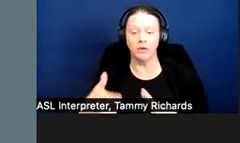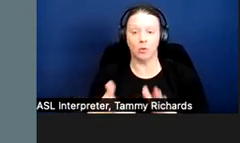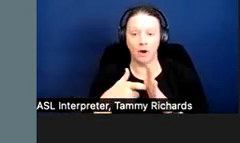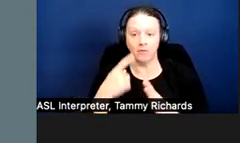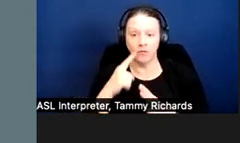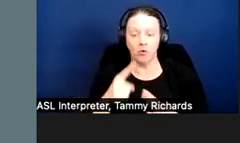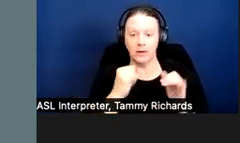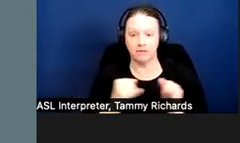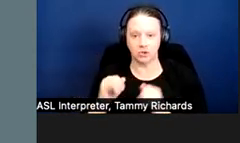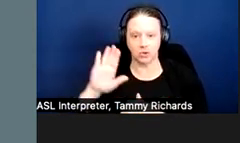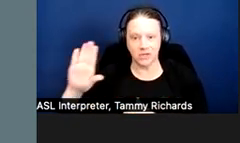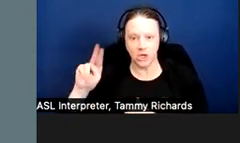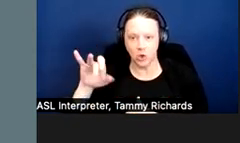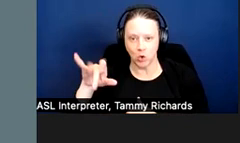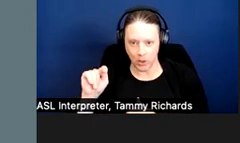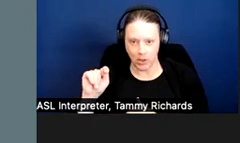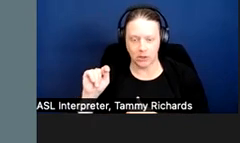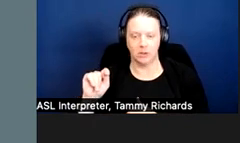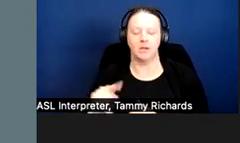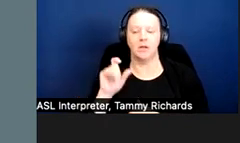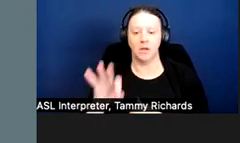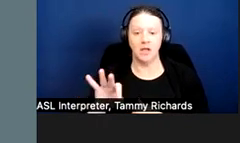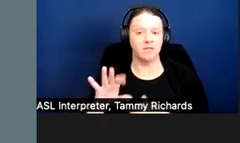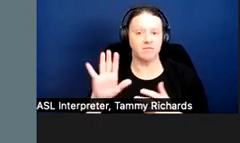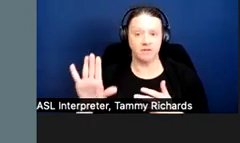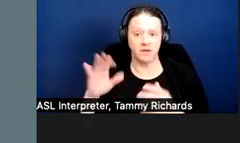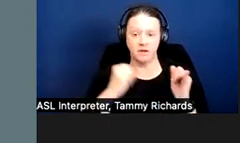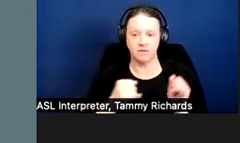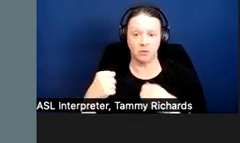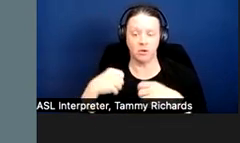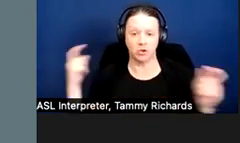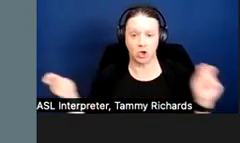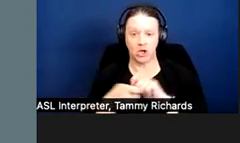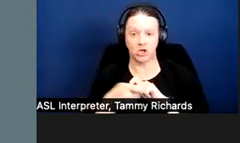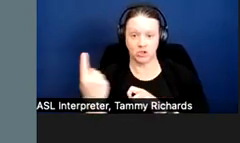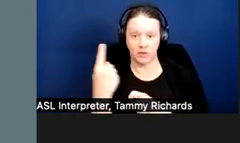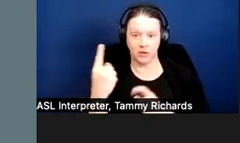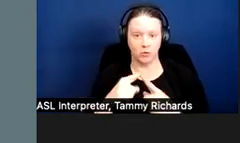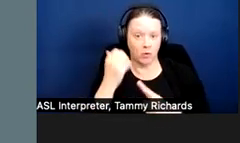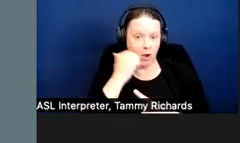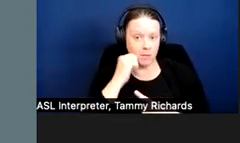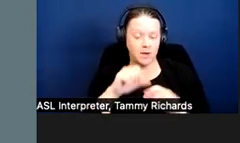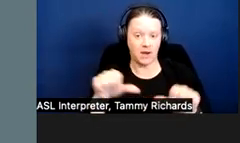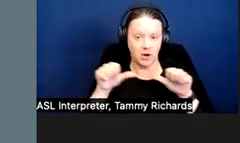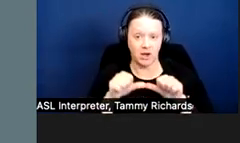If an individual made a change to a common area, they don't have to restore that.